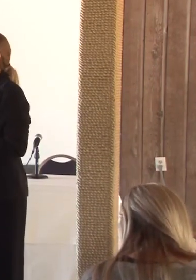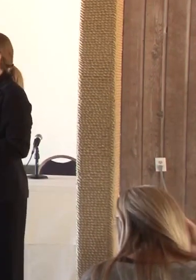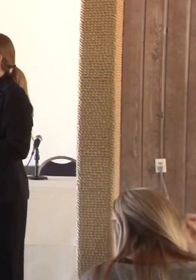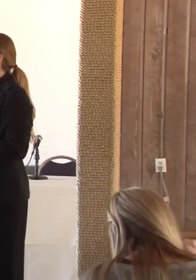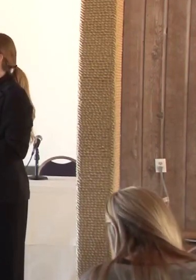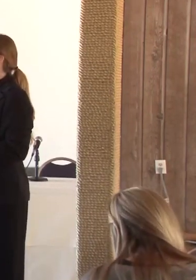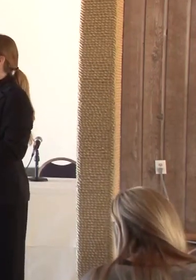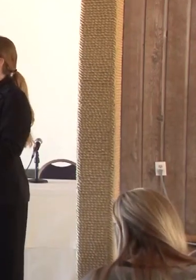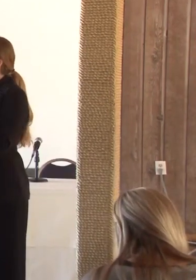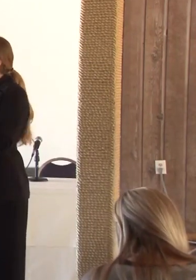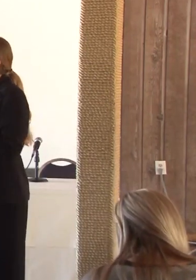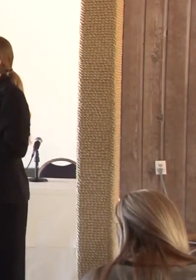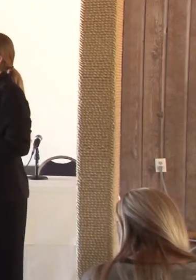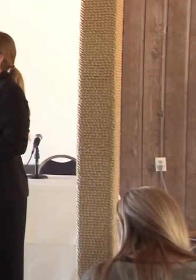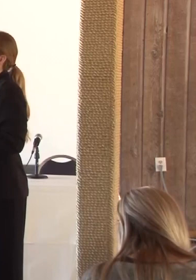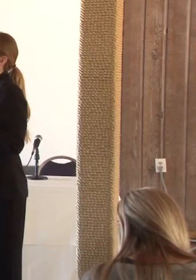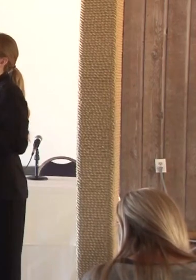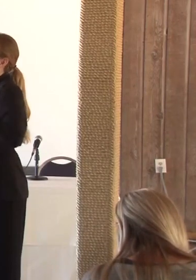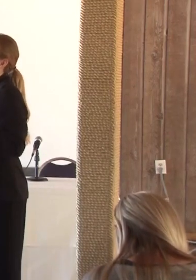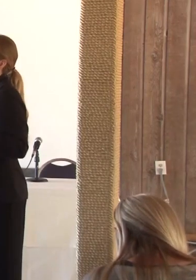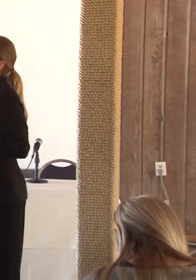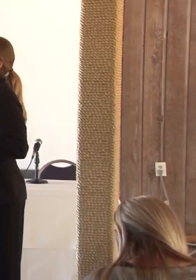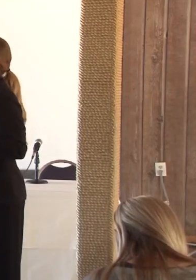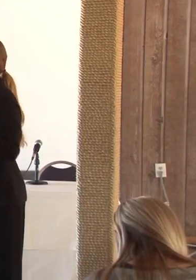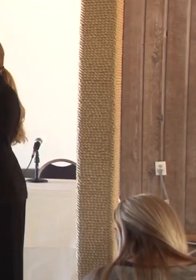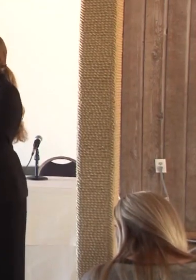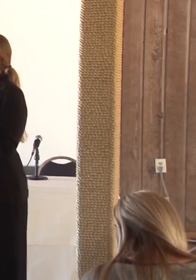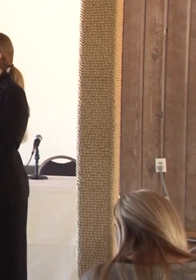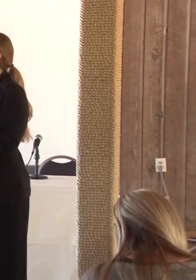in their hearts. And I hope that you will take those messages with you